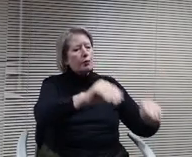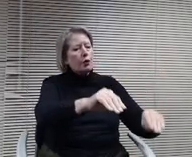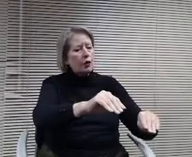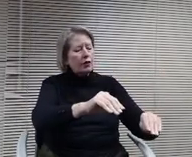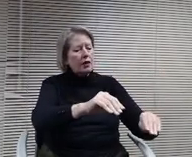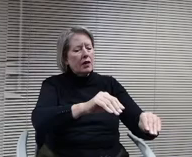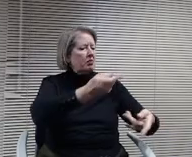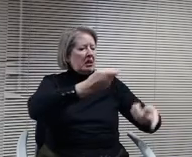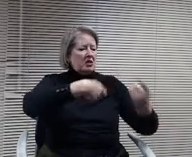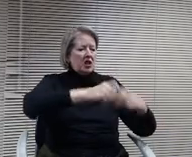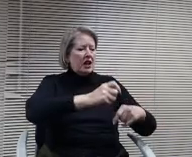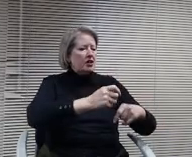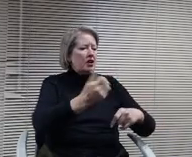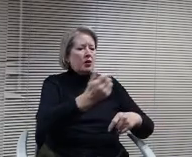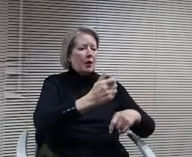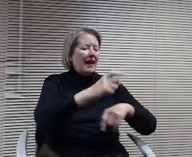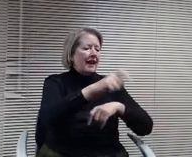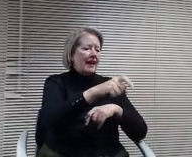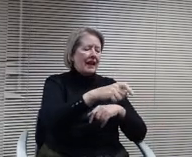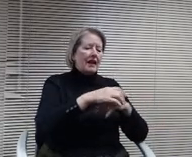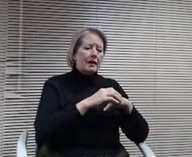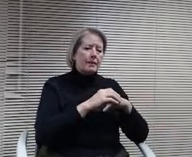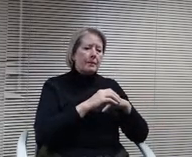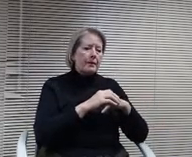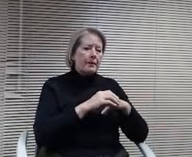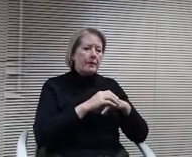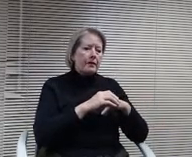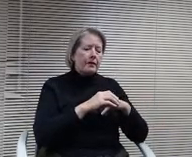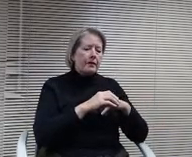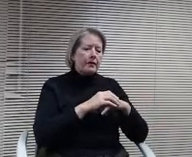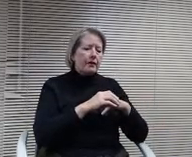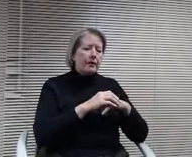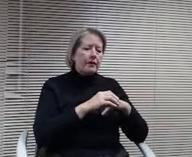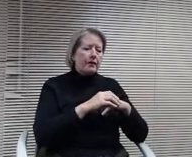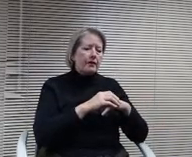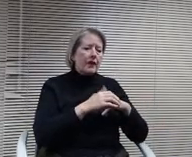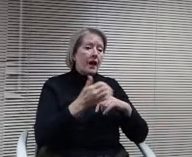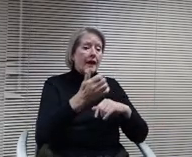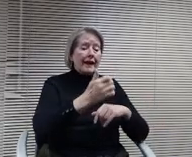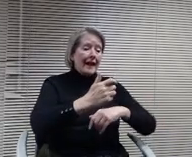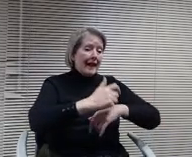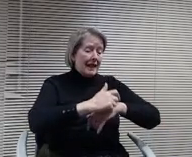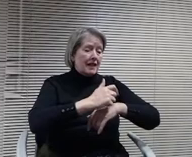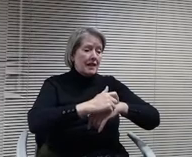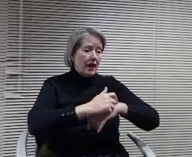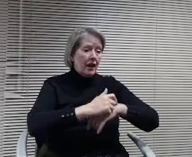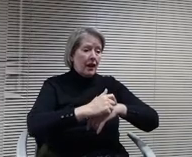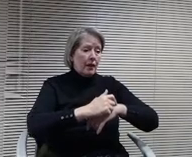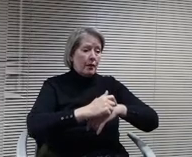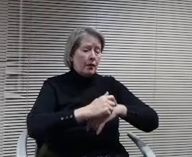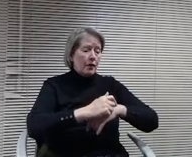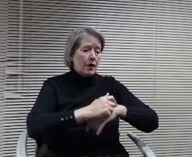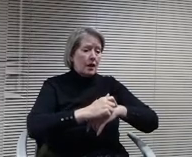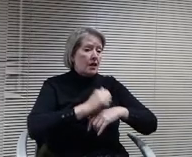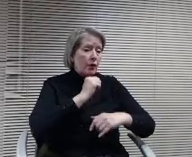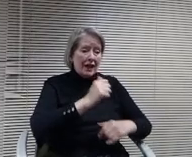wells in at any point in time, actually after the call data for some reason we didn't need it. You could actually sell the